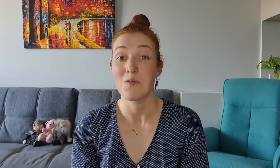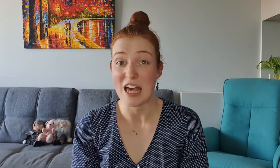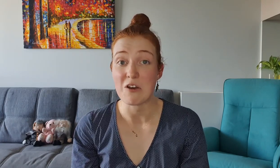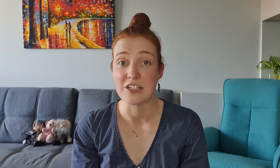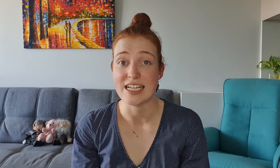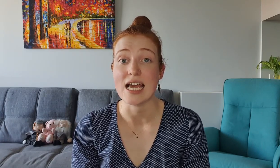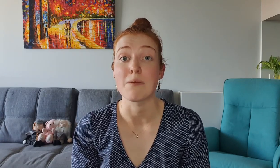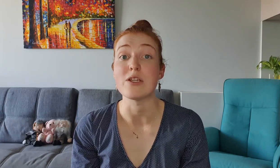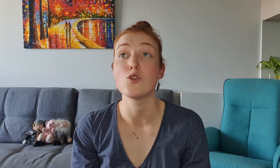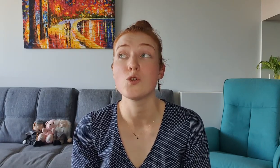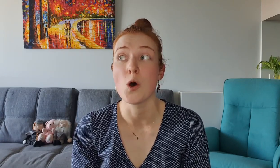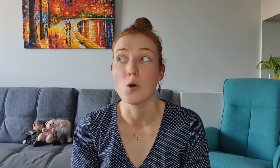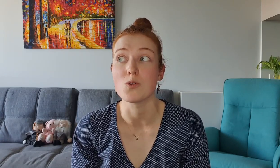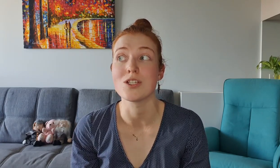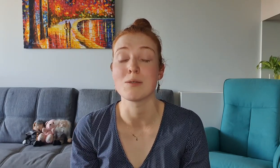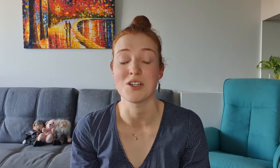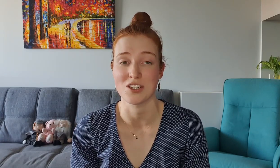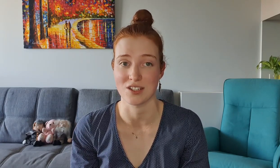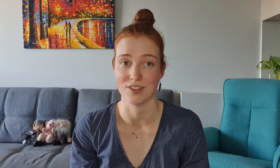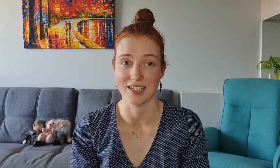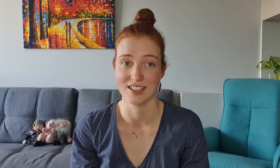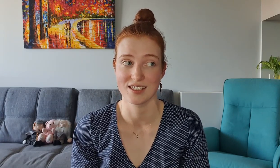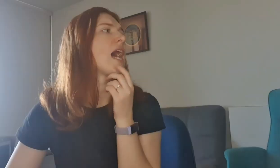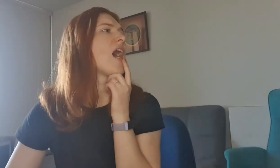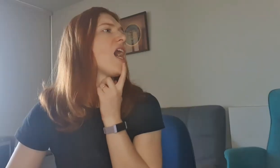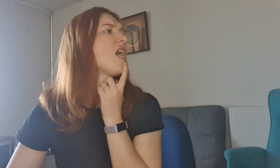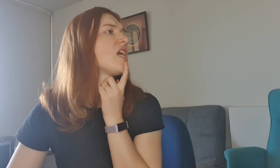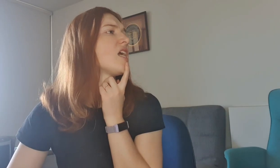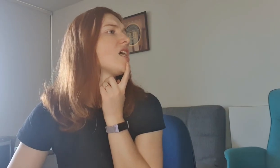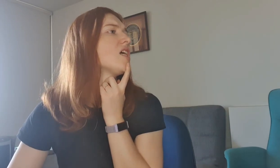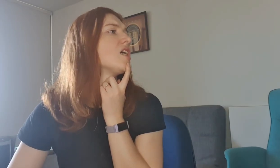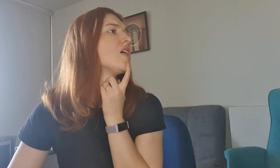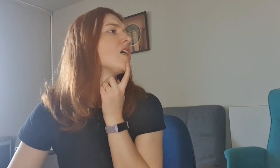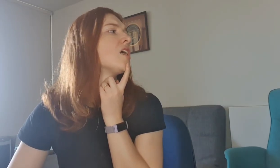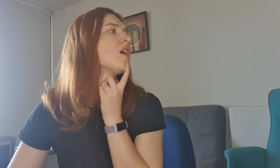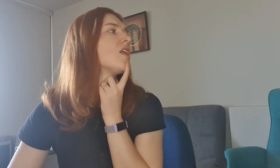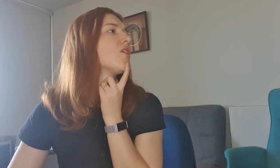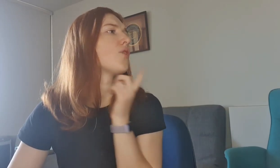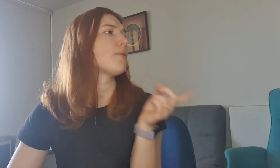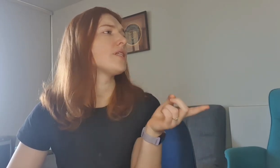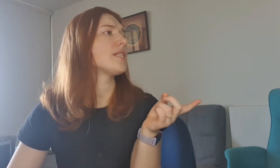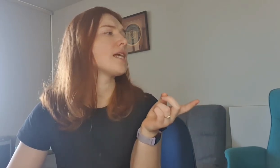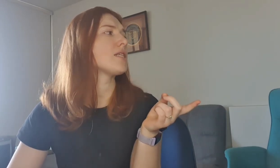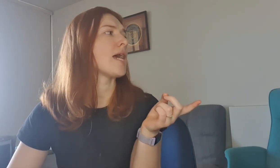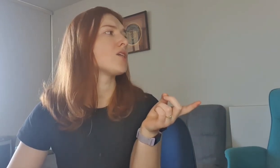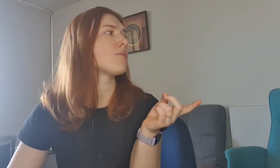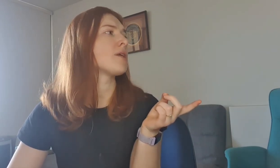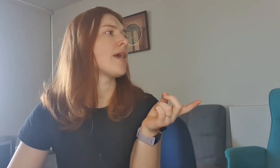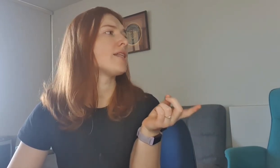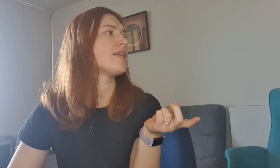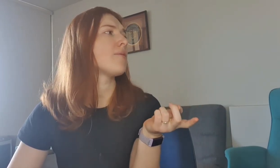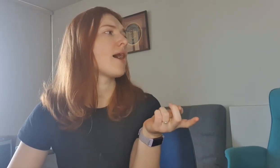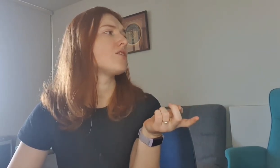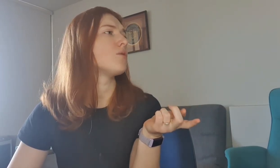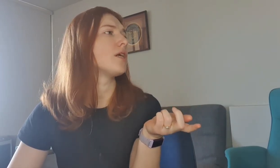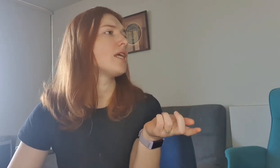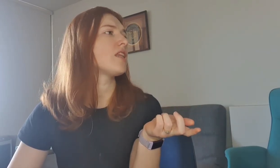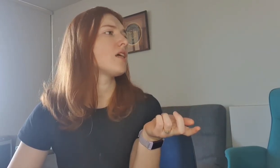without context I'd be so suspicious of this Honey! The robots that sell tank tops on Etsy are back do you want anything?